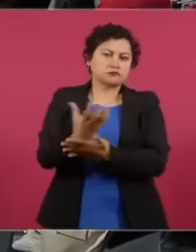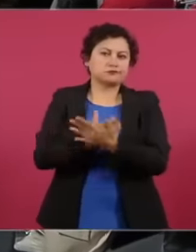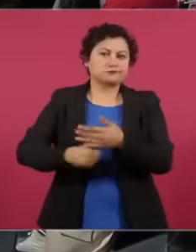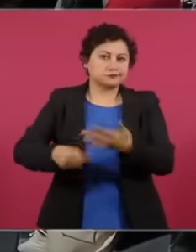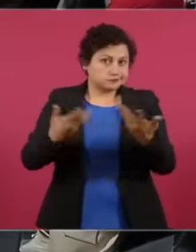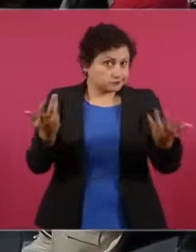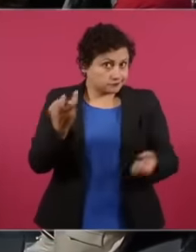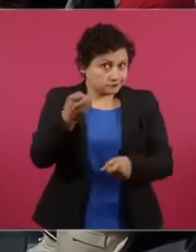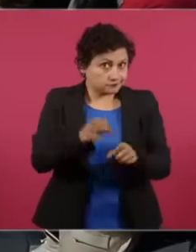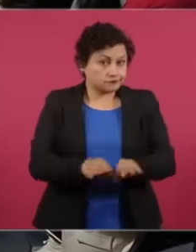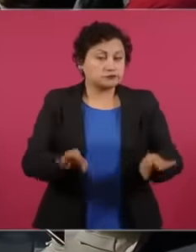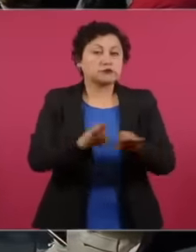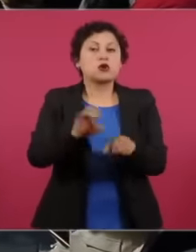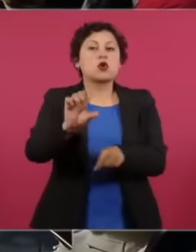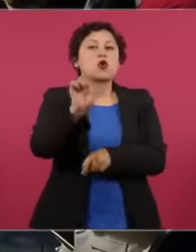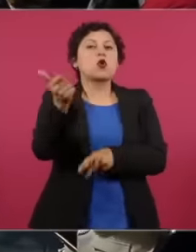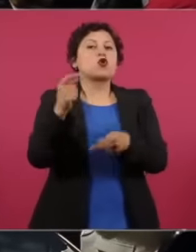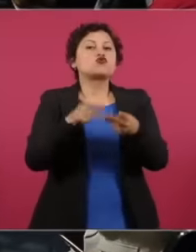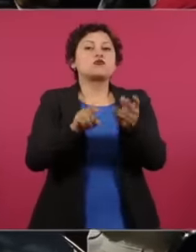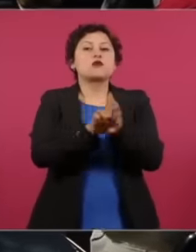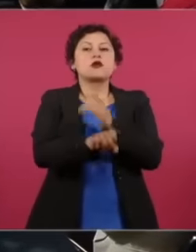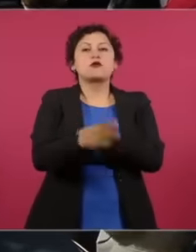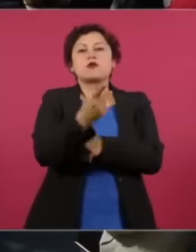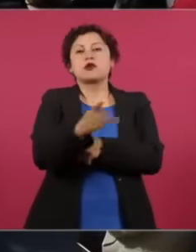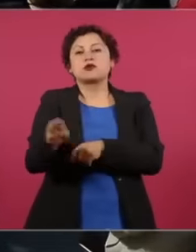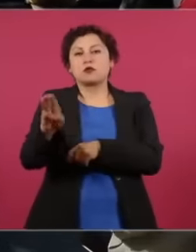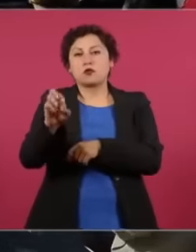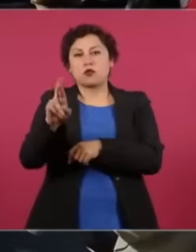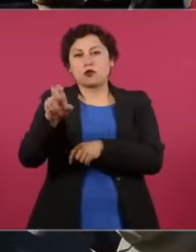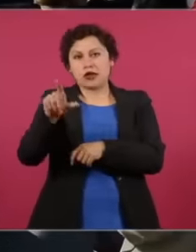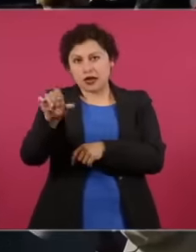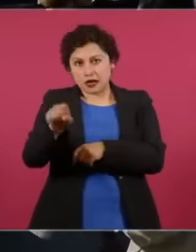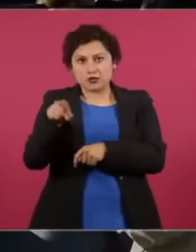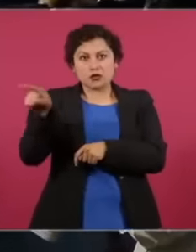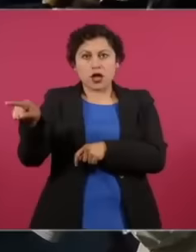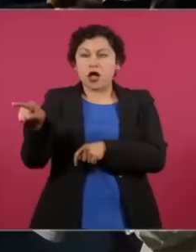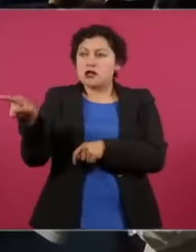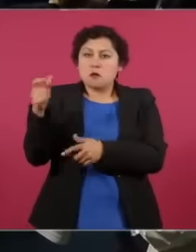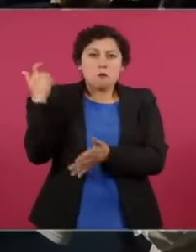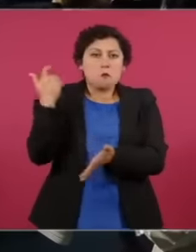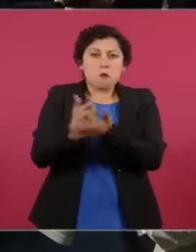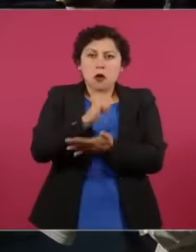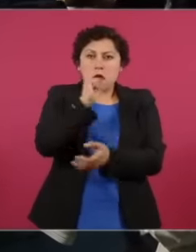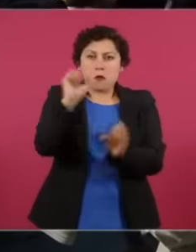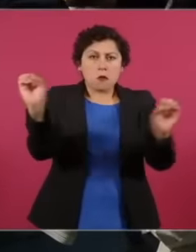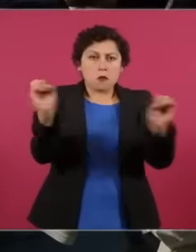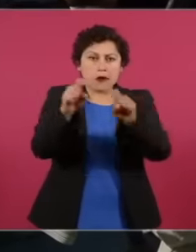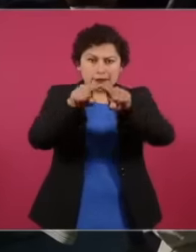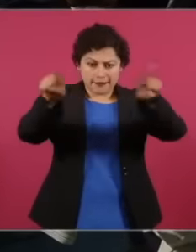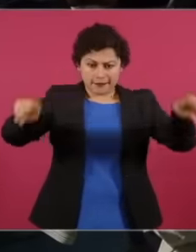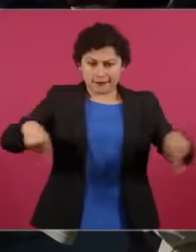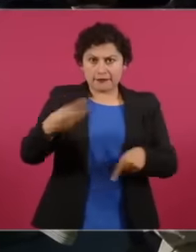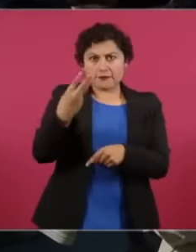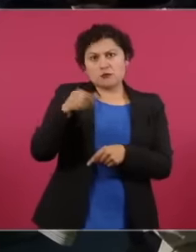the case of Puerto Morelos, where not even a peso was paid for 3.9 hectares, even